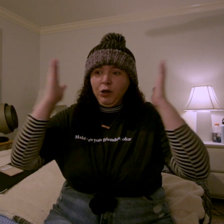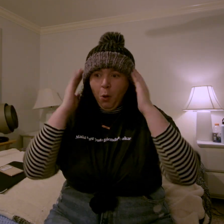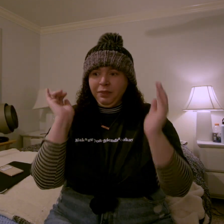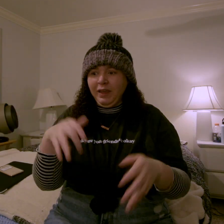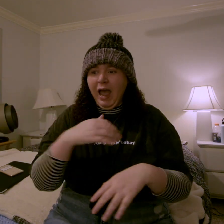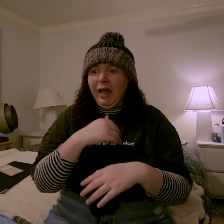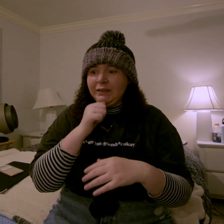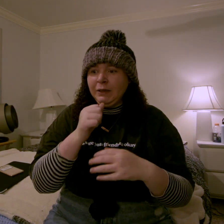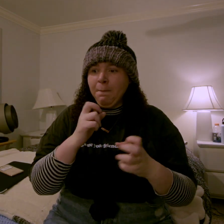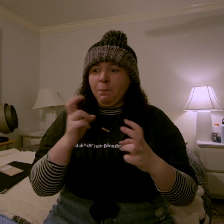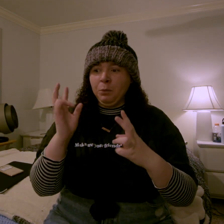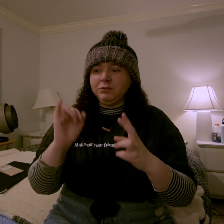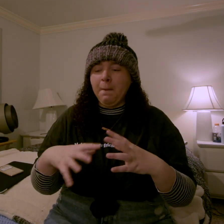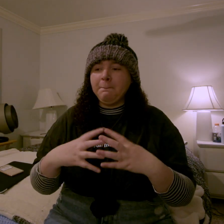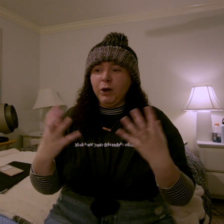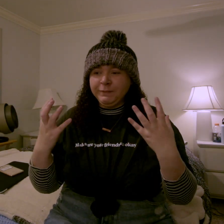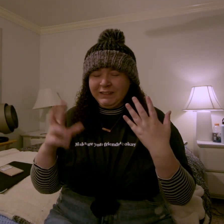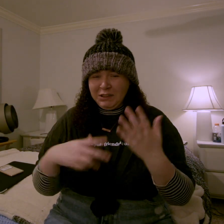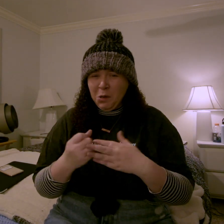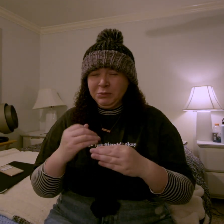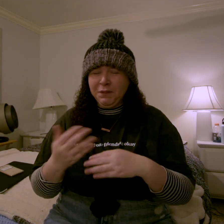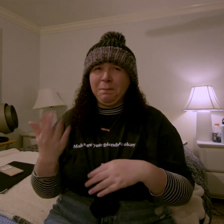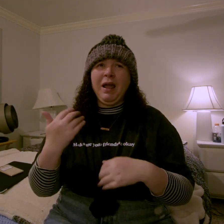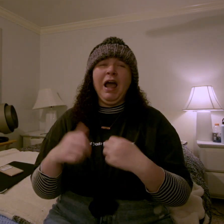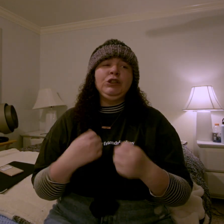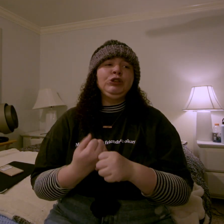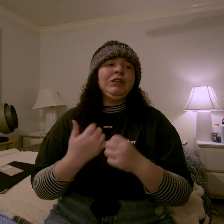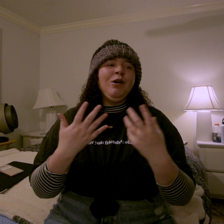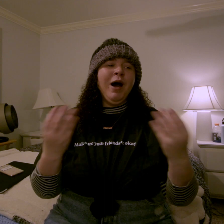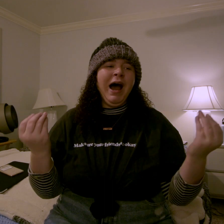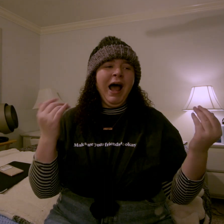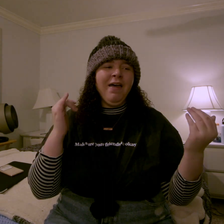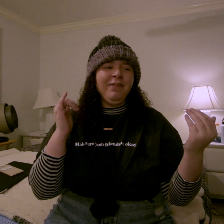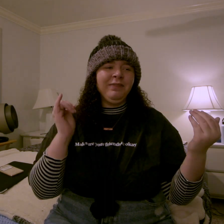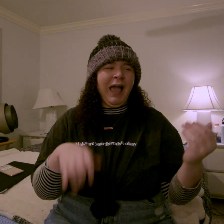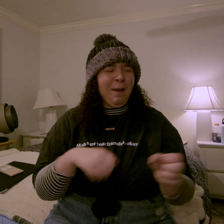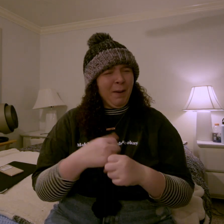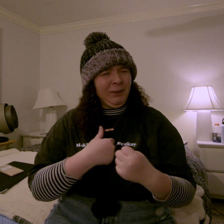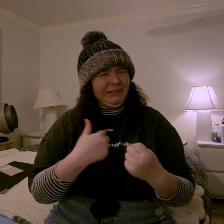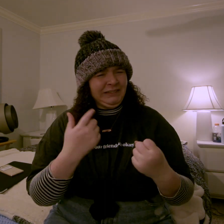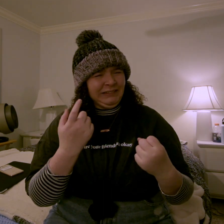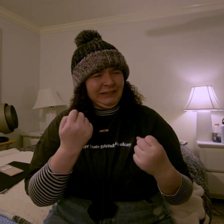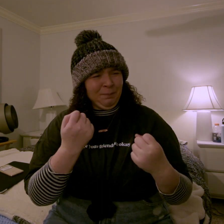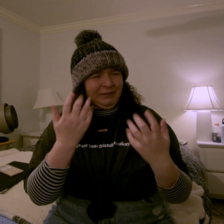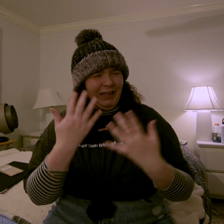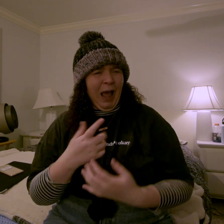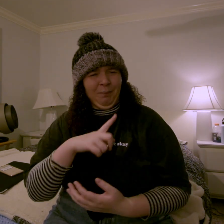i know, i didn't post much videos in the past year and that makes me a little bit sad